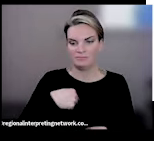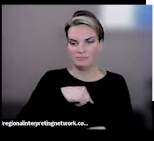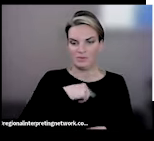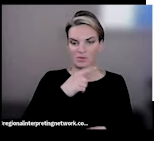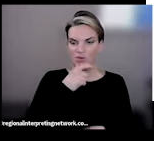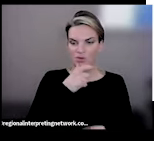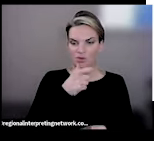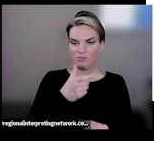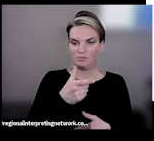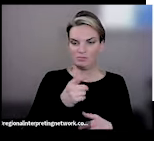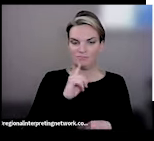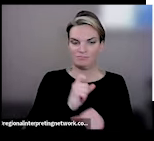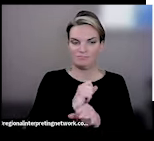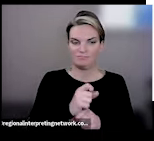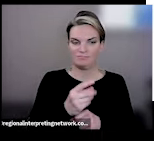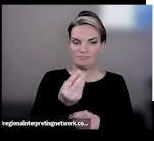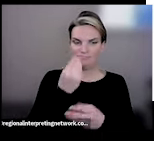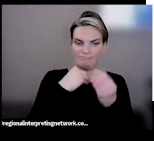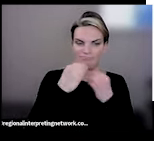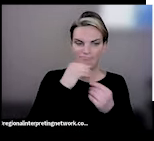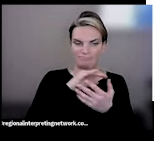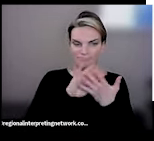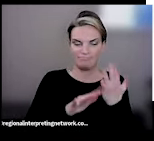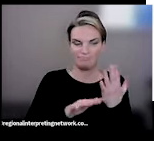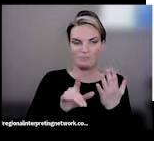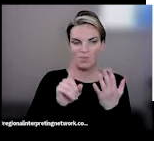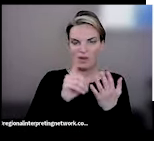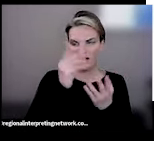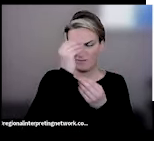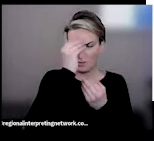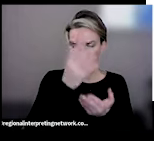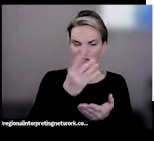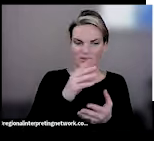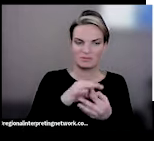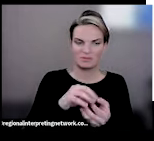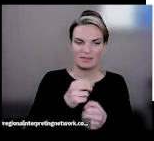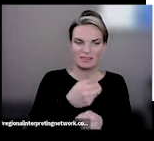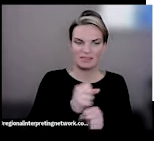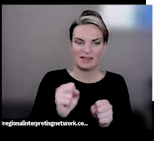and want to know about what their guidance, is on produce or something like that,